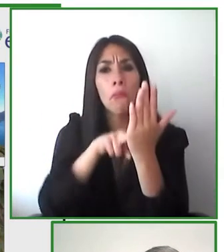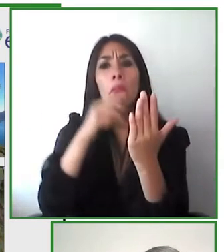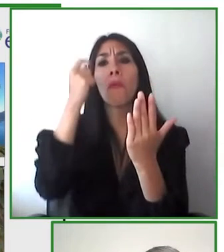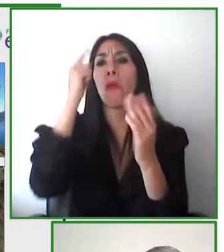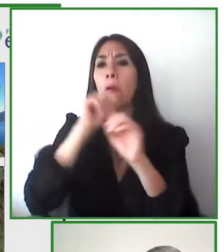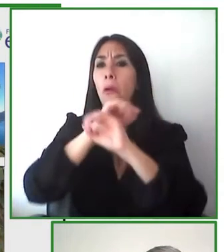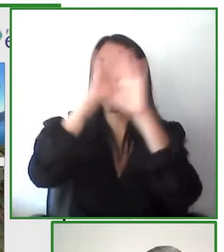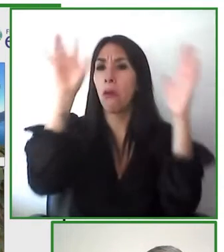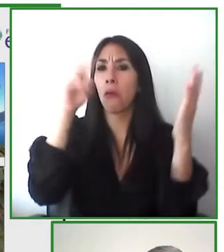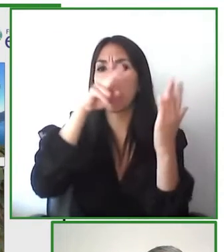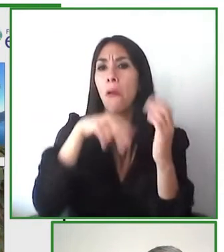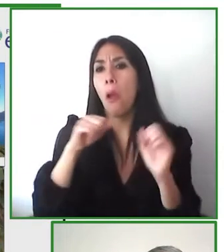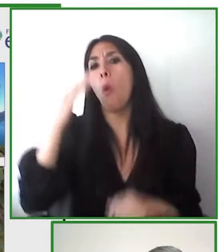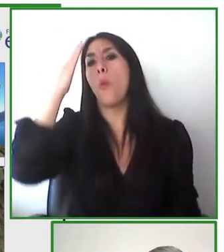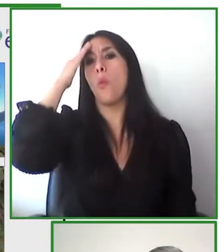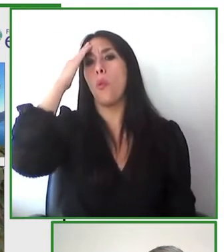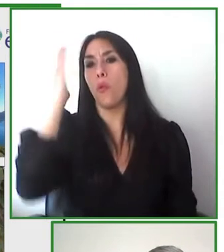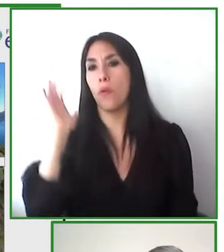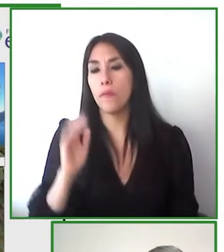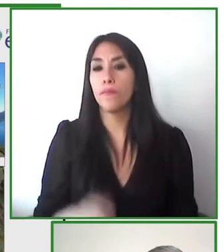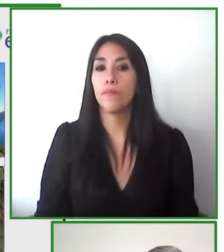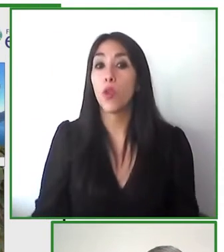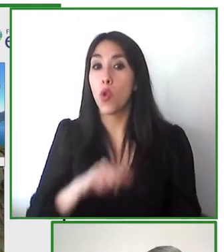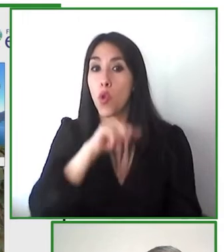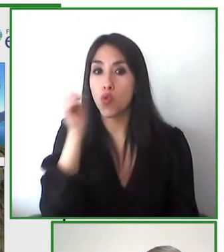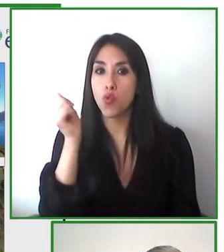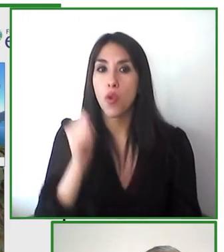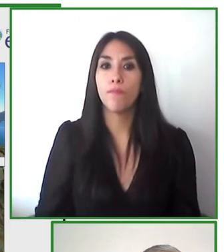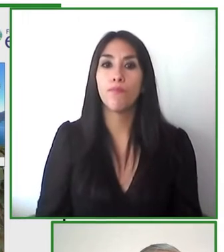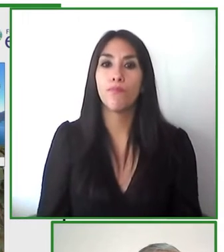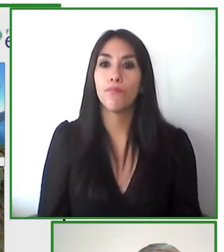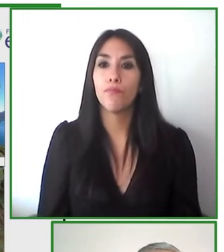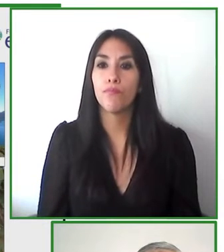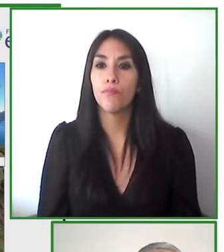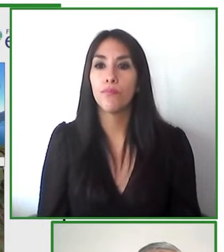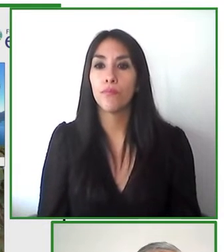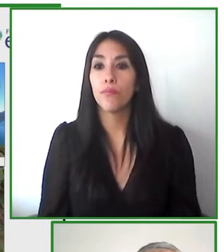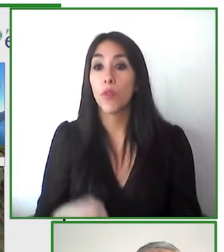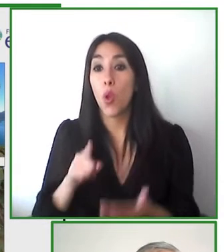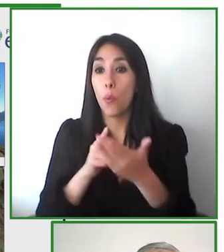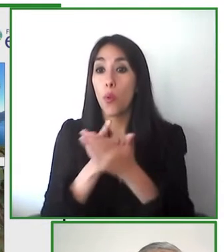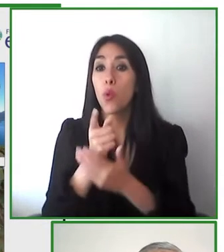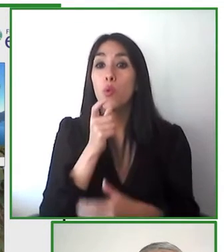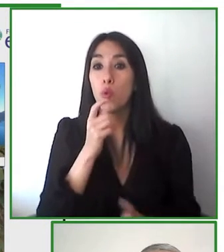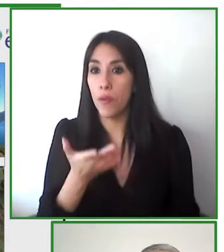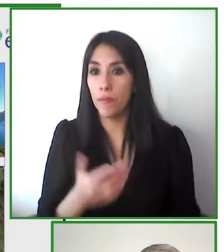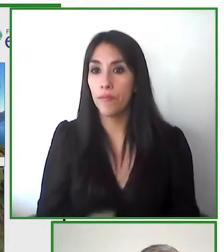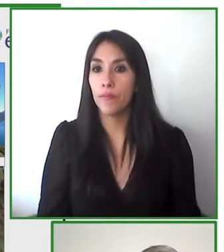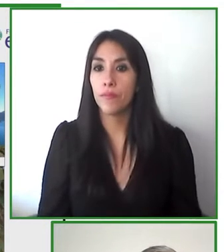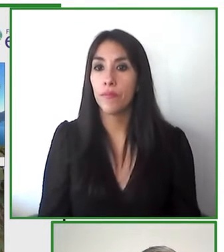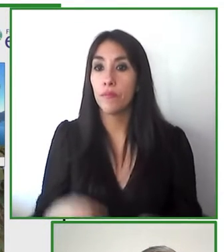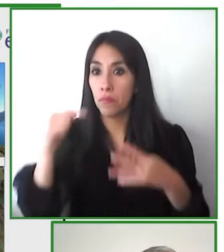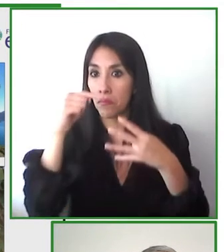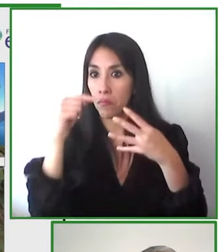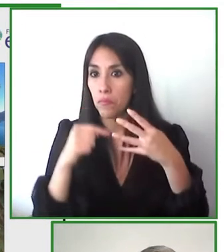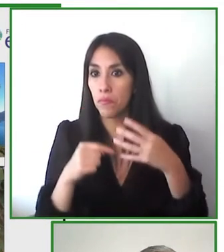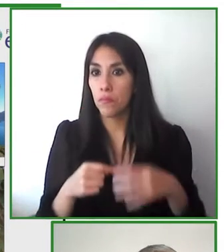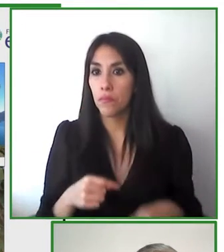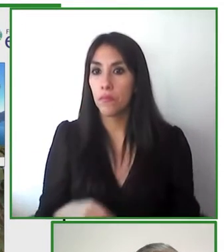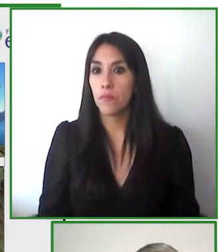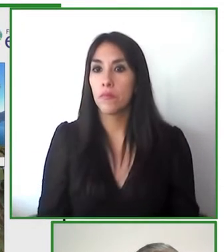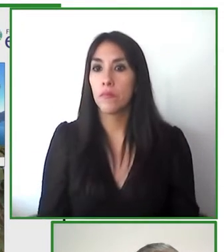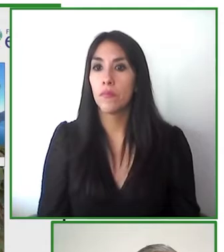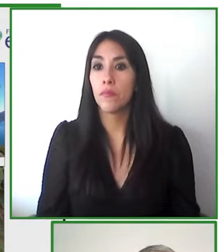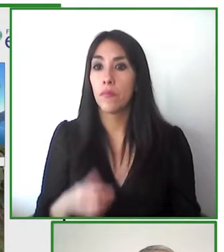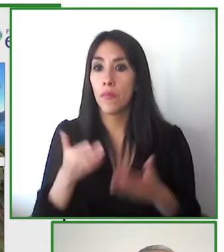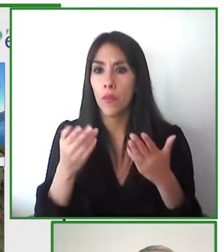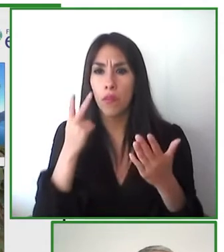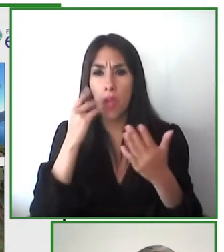all we also make sure to especially design more